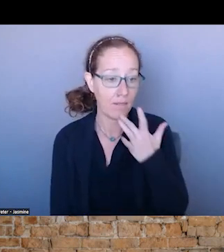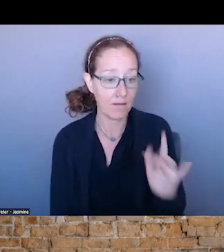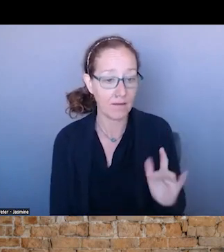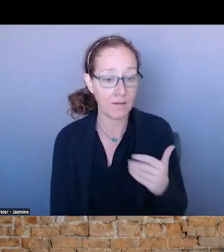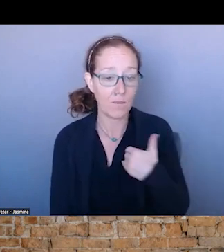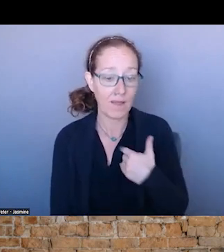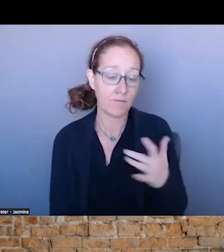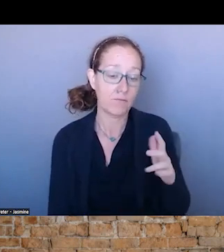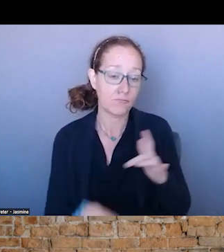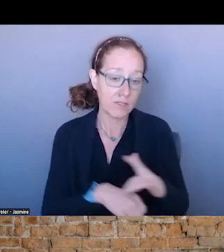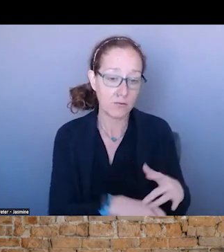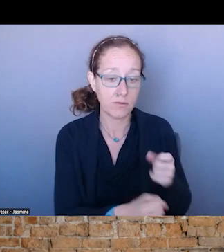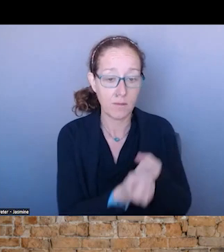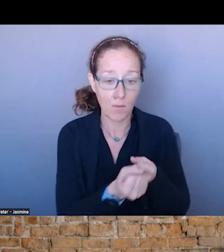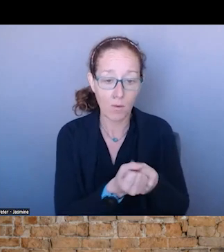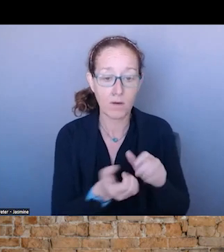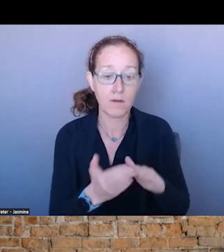THE COORDINATION OF CARE AND IMPROVING TECHNOLOGY